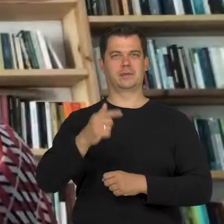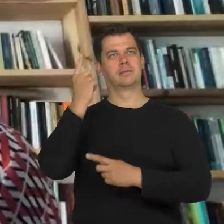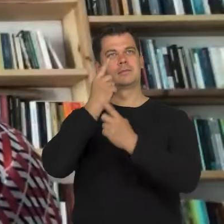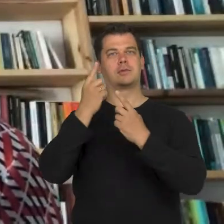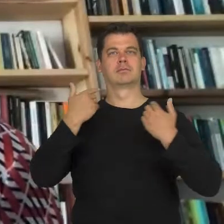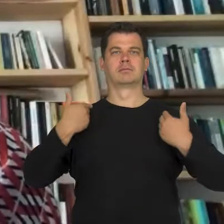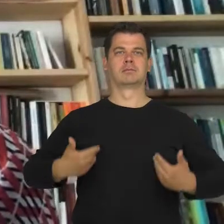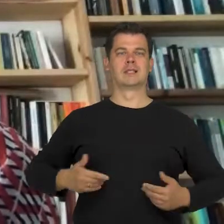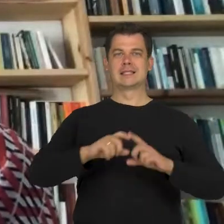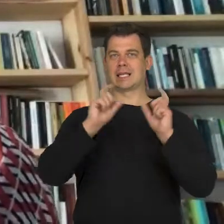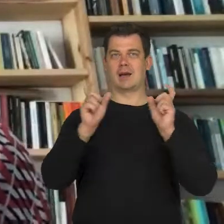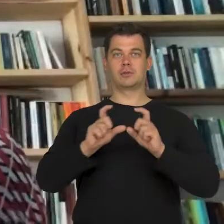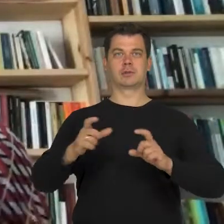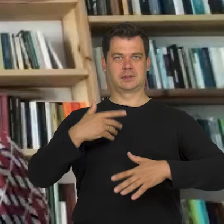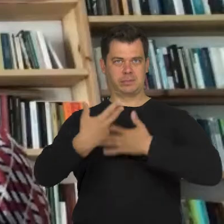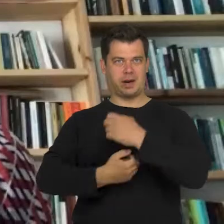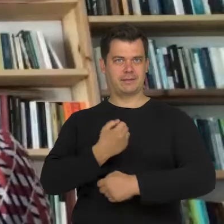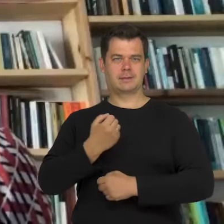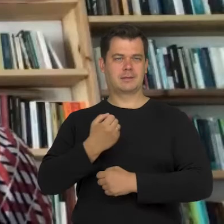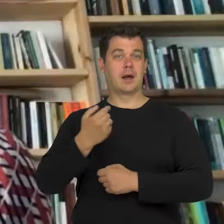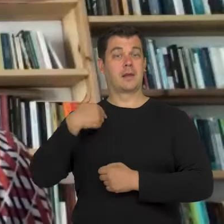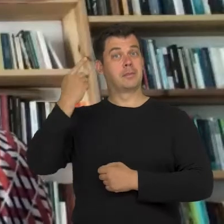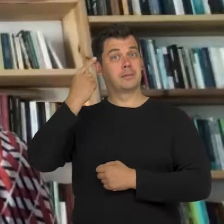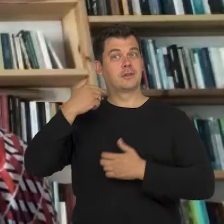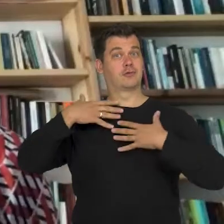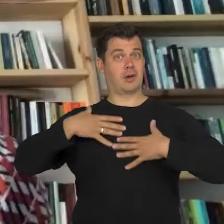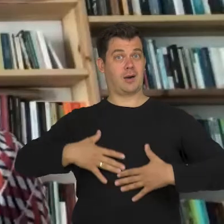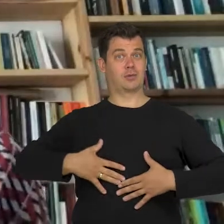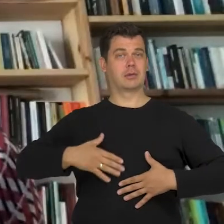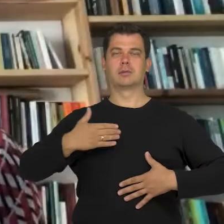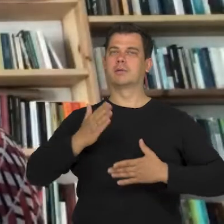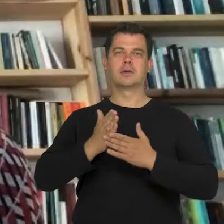always be fully functional. We should rather treat them as bodies which are like that temporarily